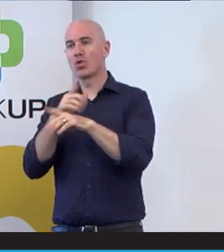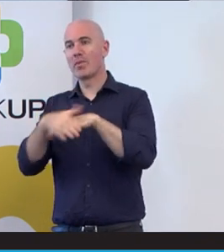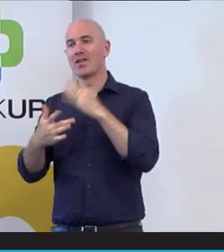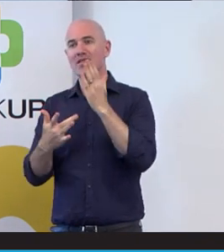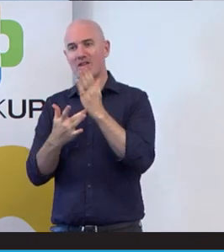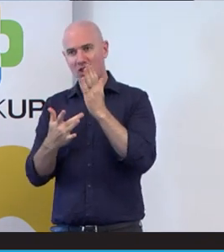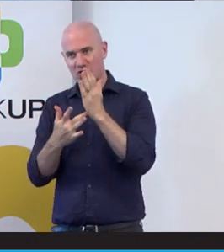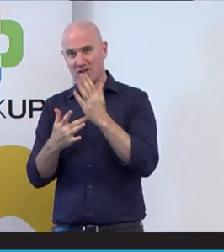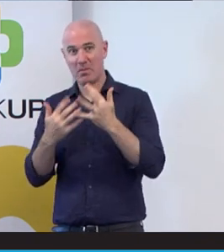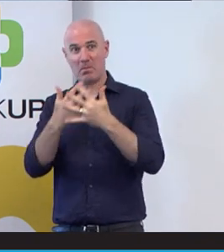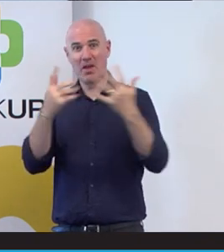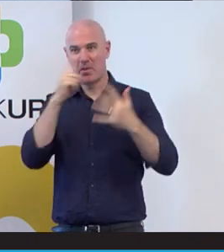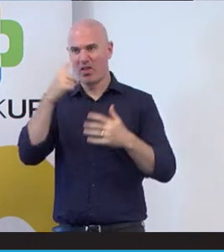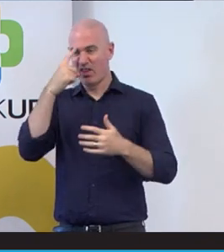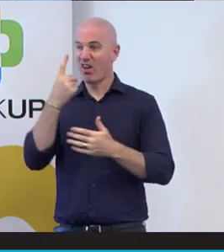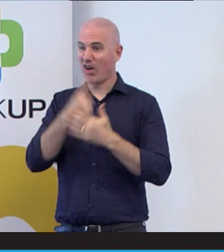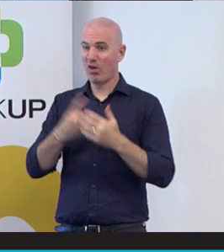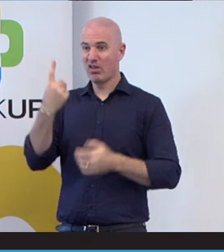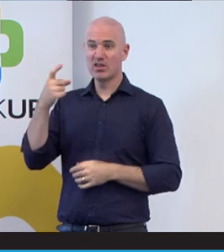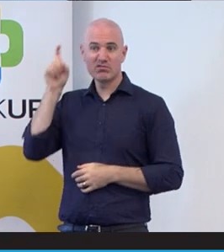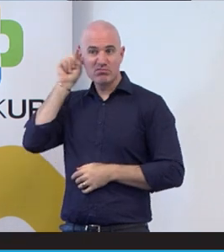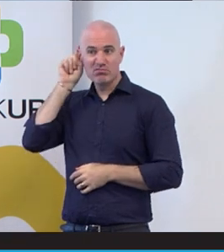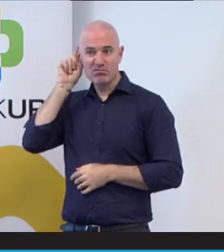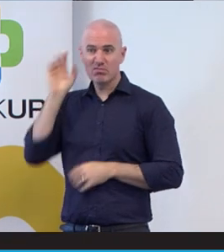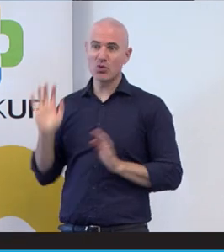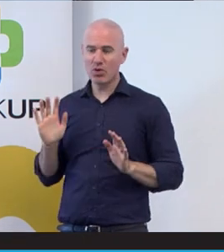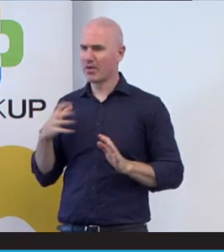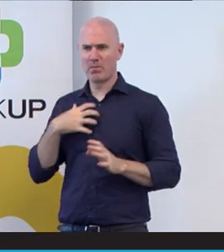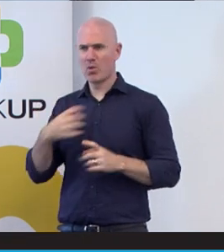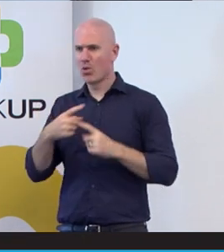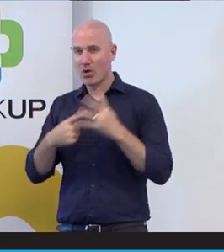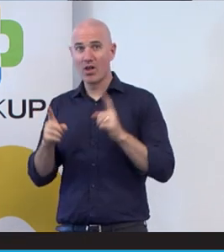think we just have hearing aids and there is more to that like deaf smoke alarms flashing